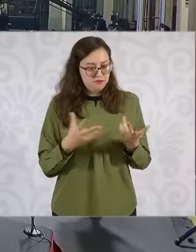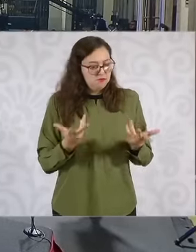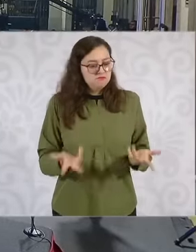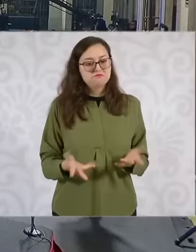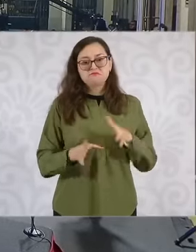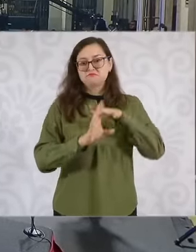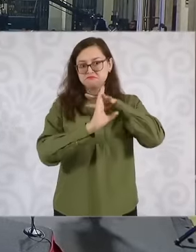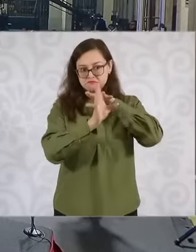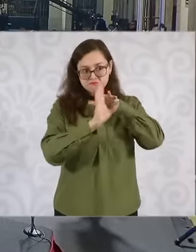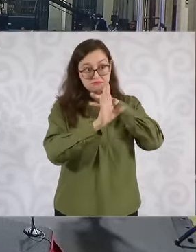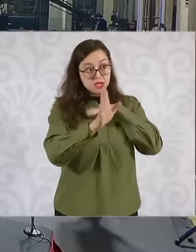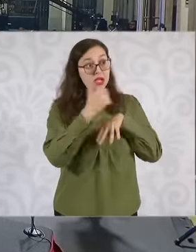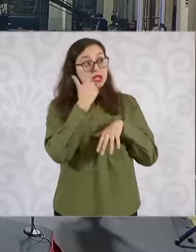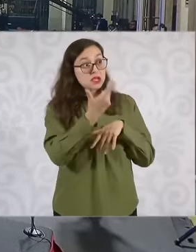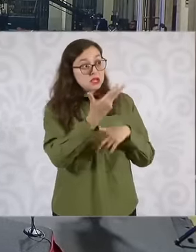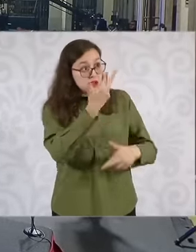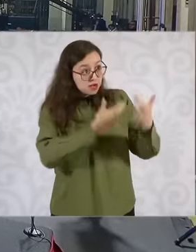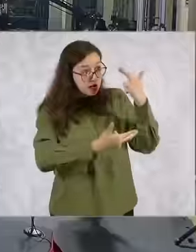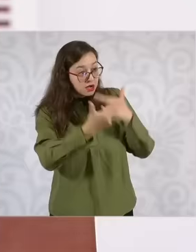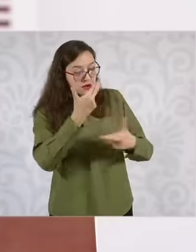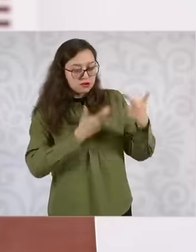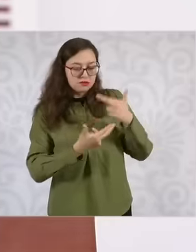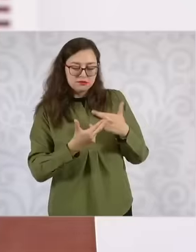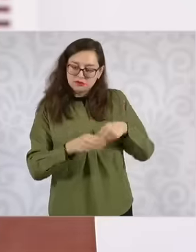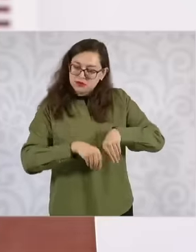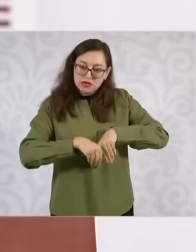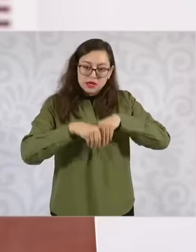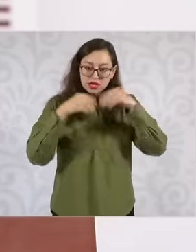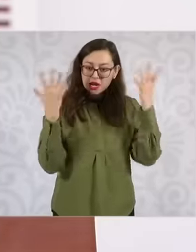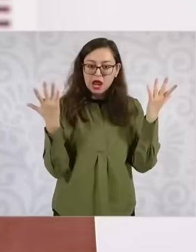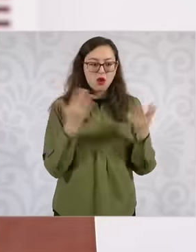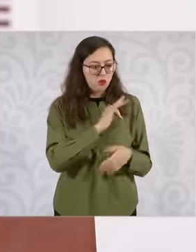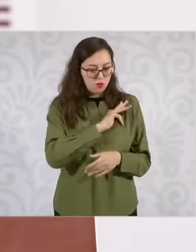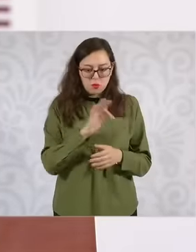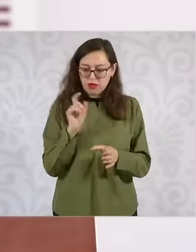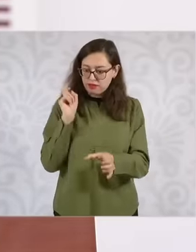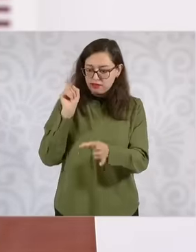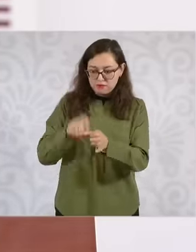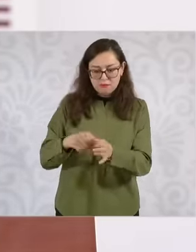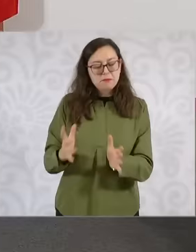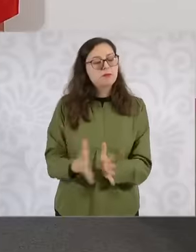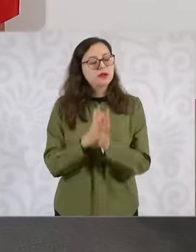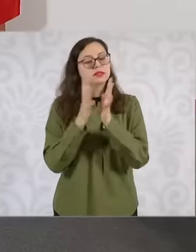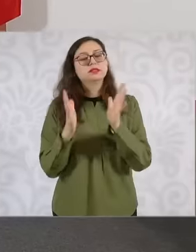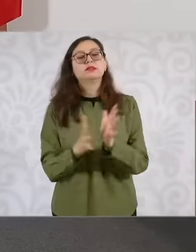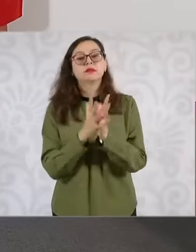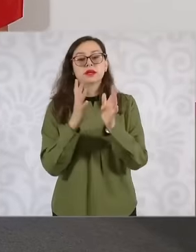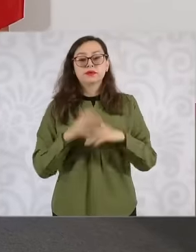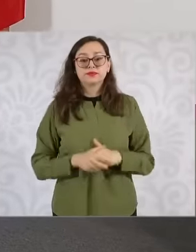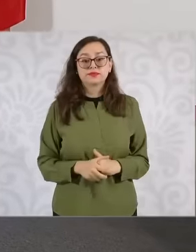want to return will be The possibility is open for this. If you have ever quoted to the Ims or the